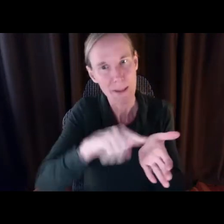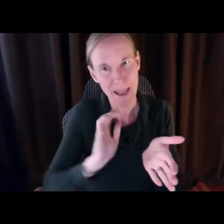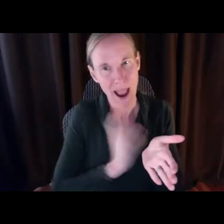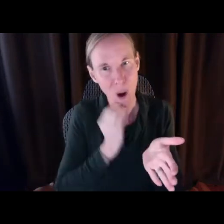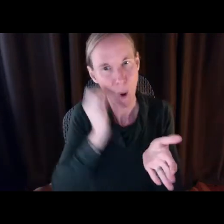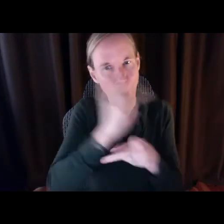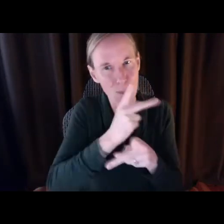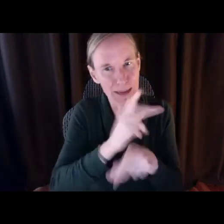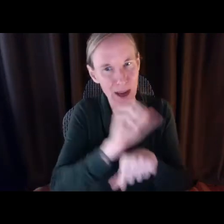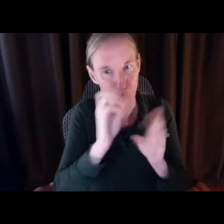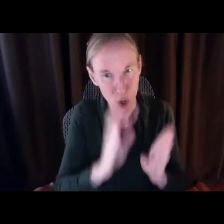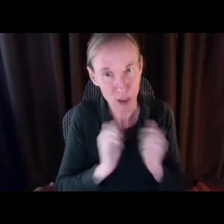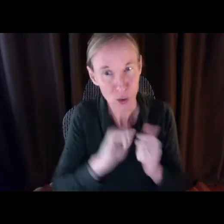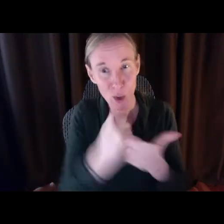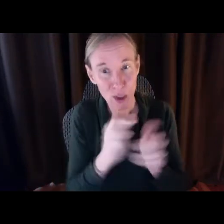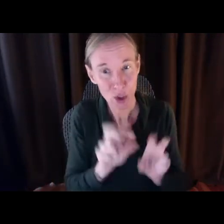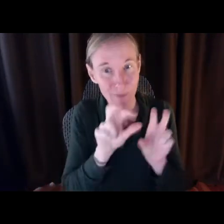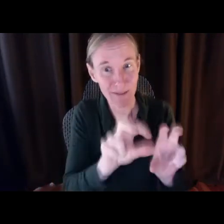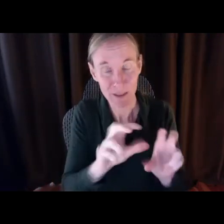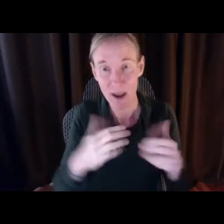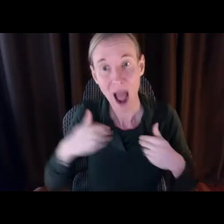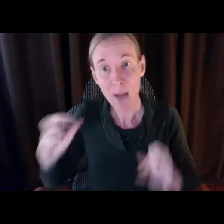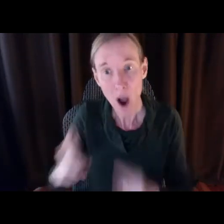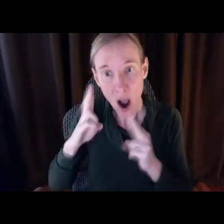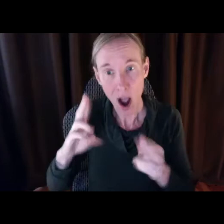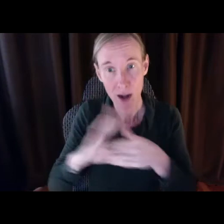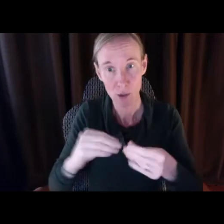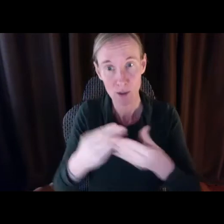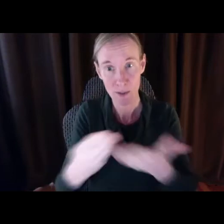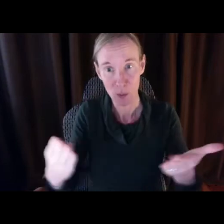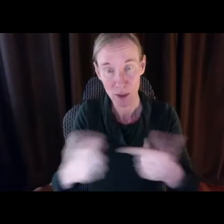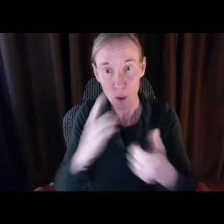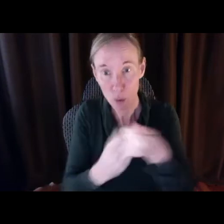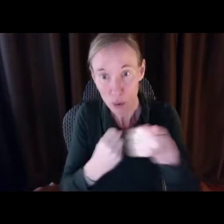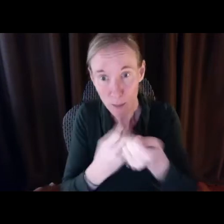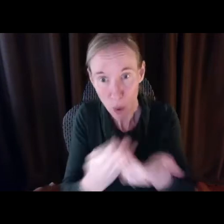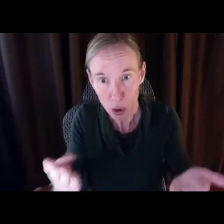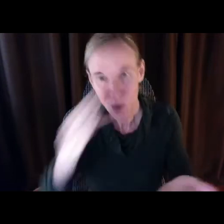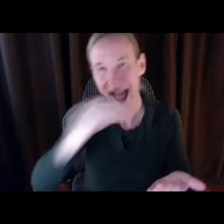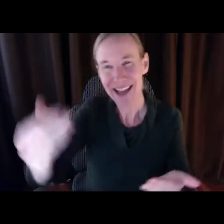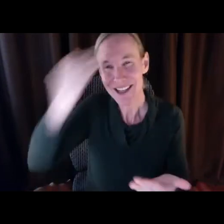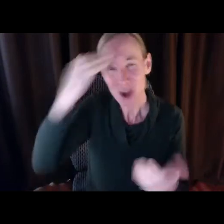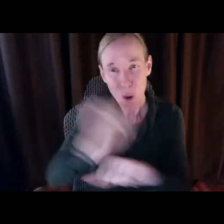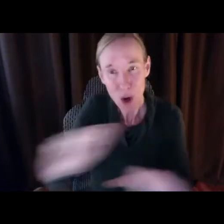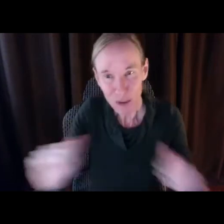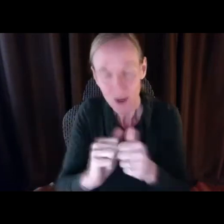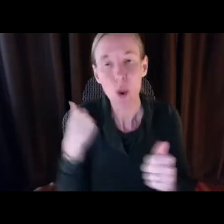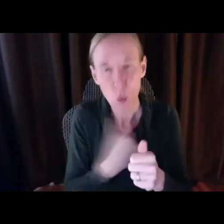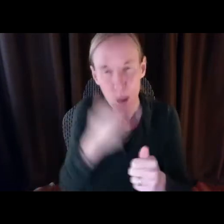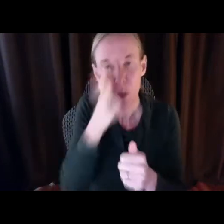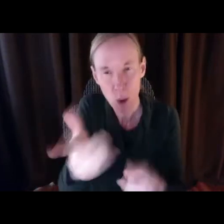Hokel and allocate billions to properly pay home care workers and support the sift women a new investment if need. It is